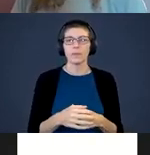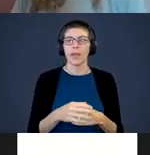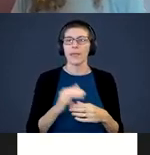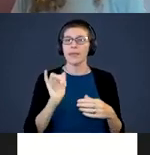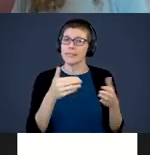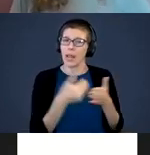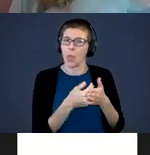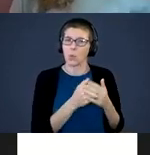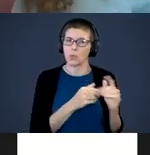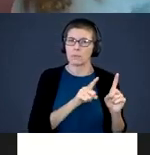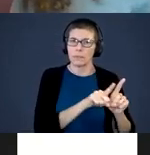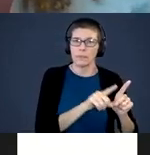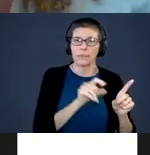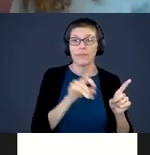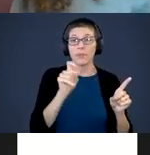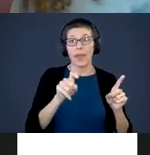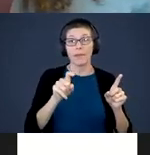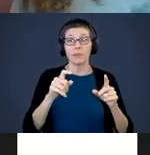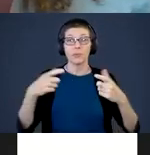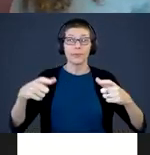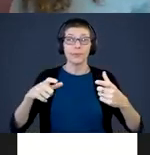Stay close, connected and involved. If you have to do the dishes